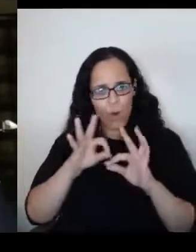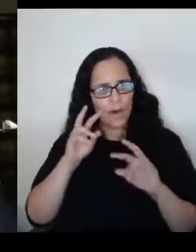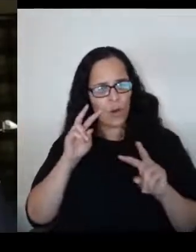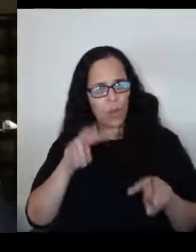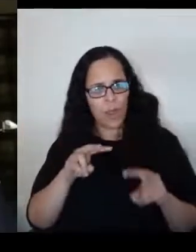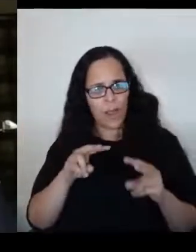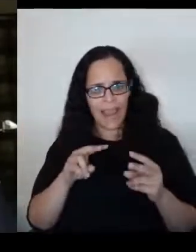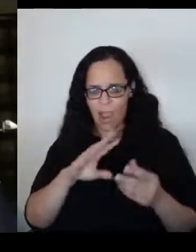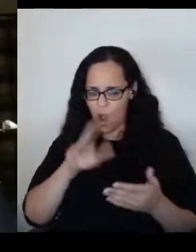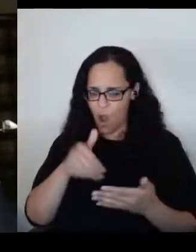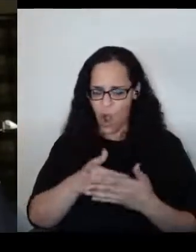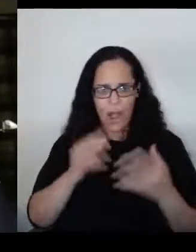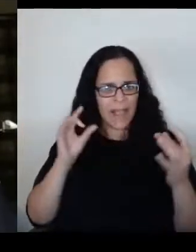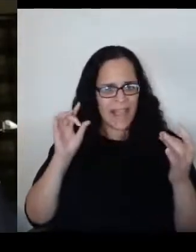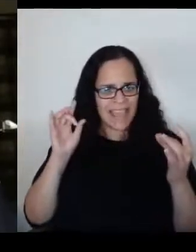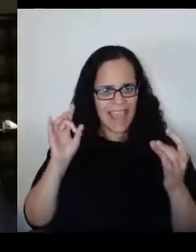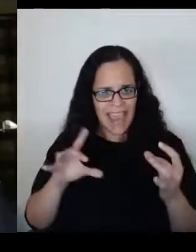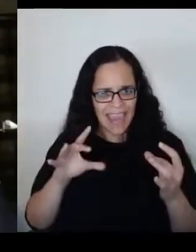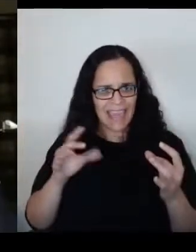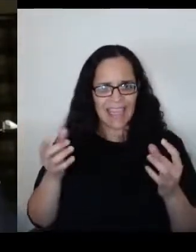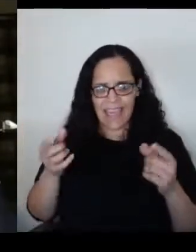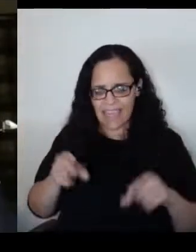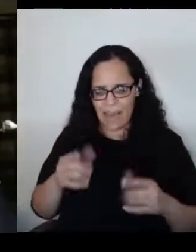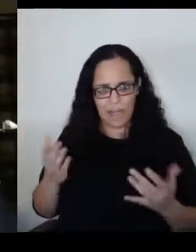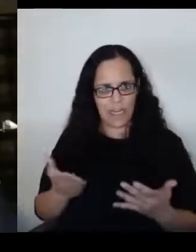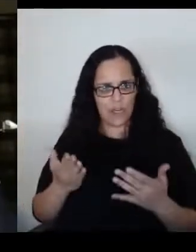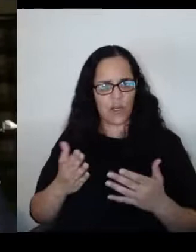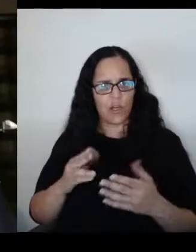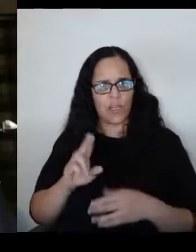that's going on in the United States again.